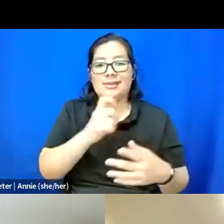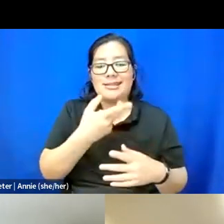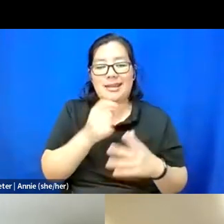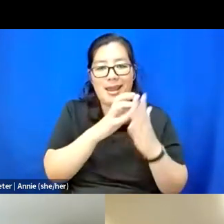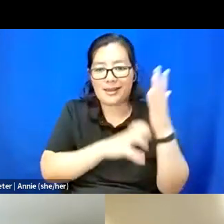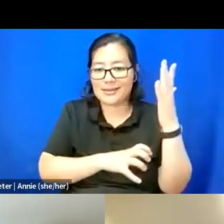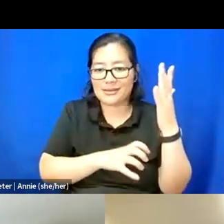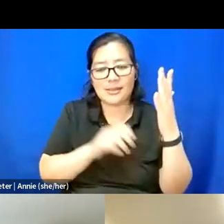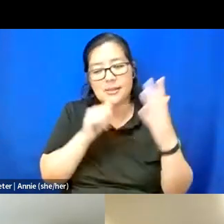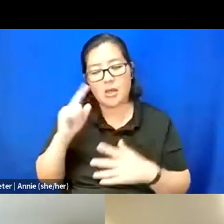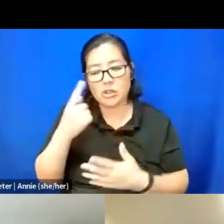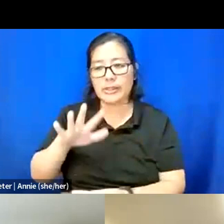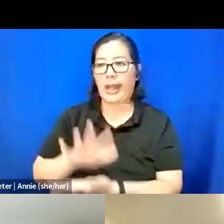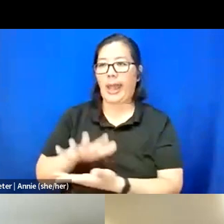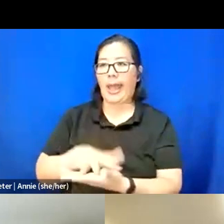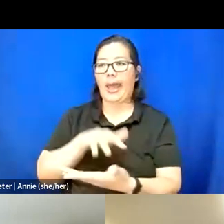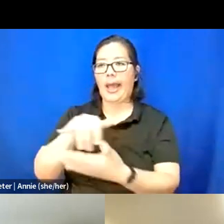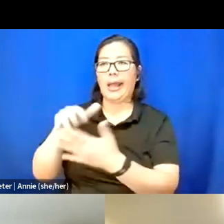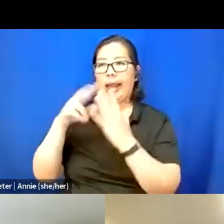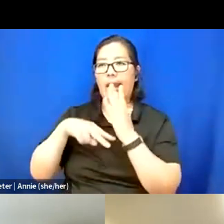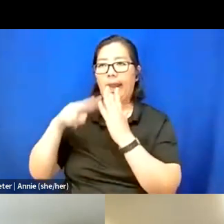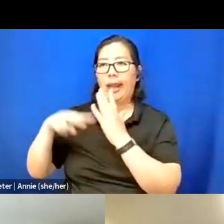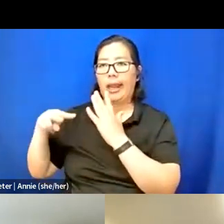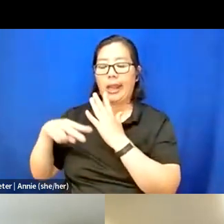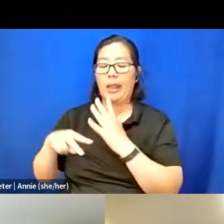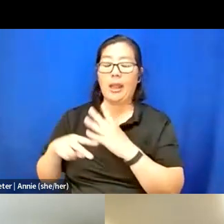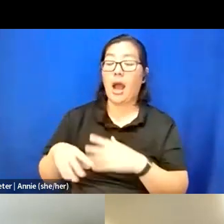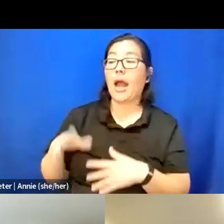Like, I can listen to my fellows talking about the text